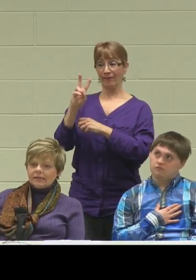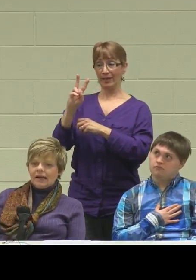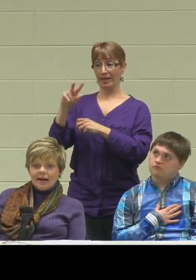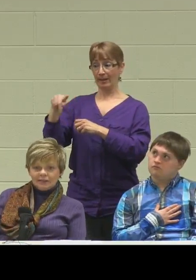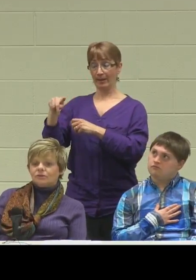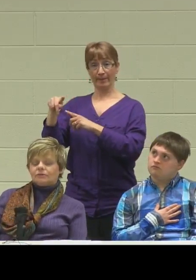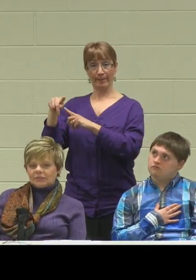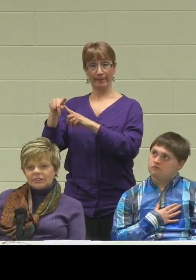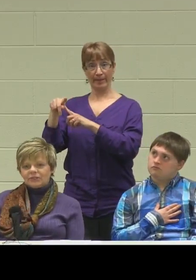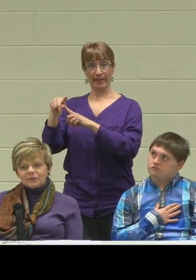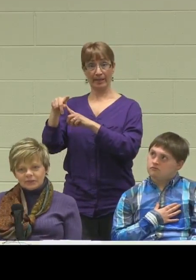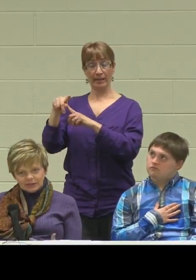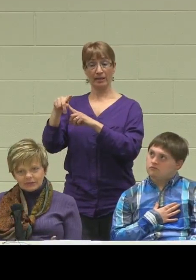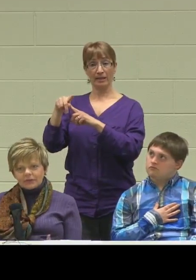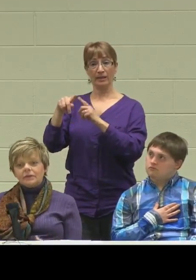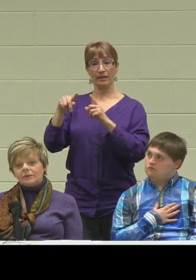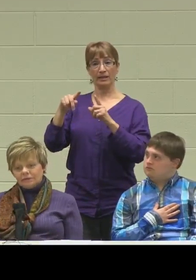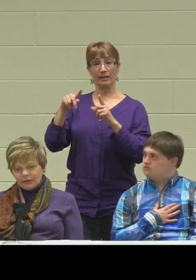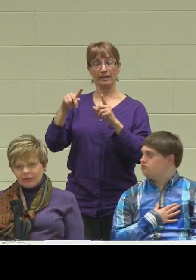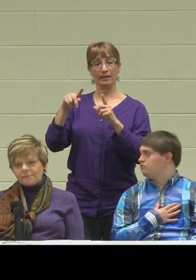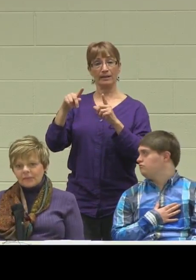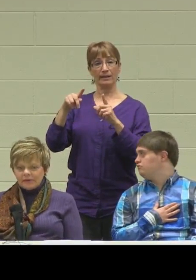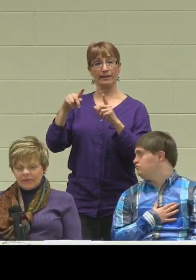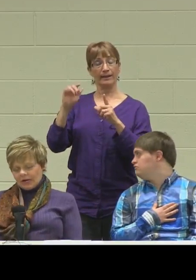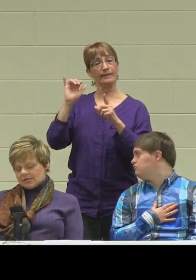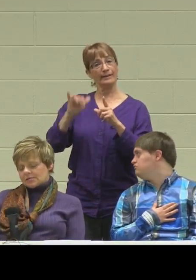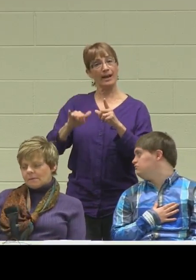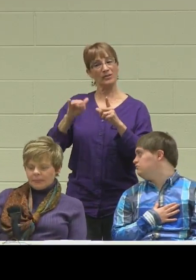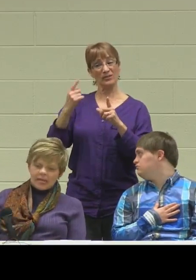in high school for kids, who are very advanced.